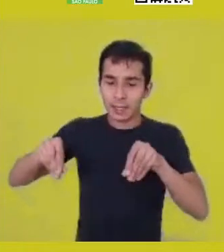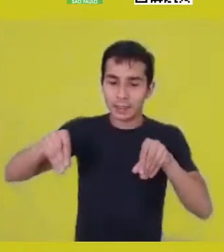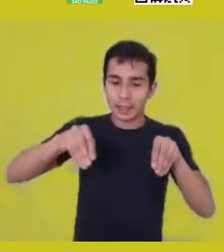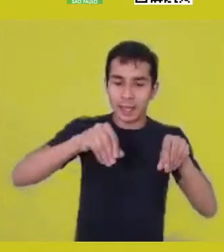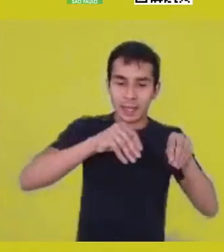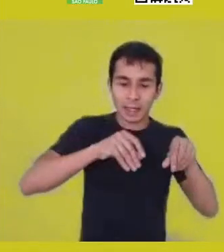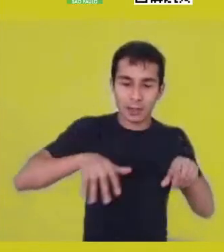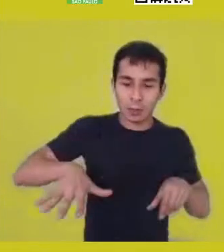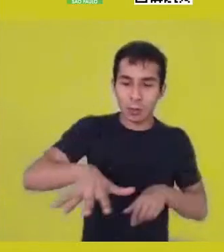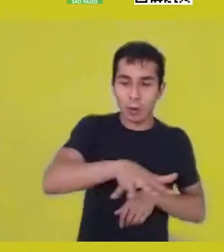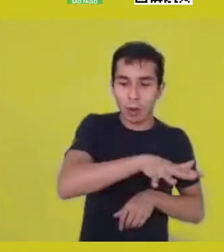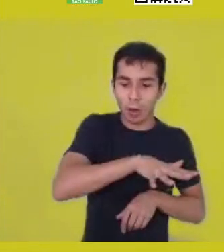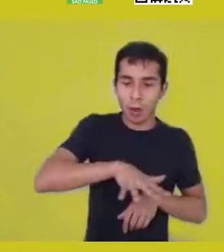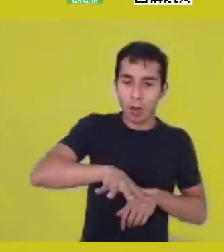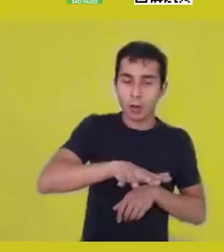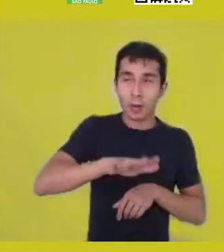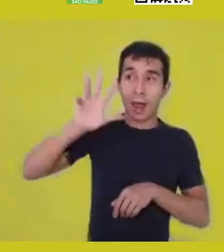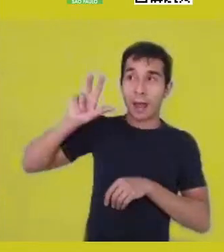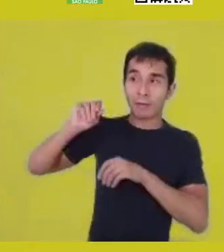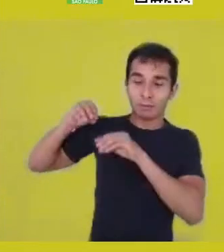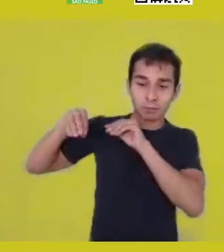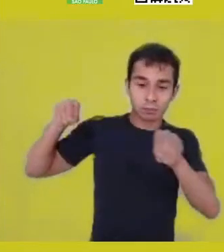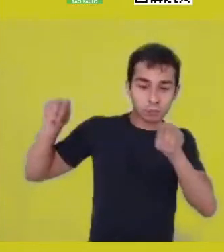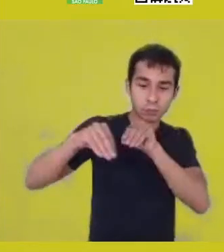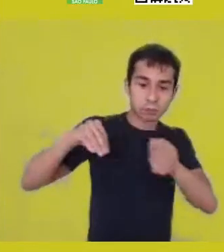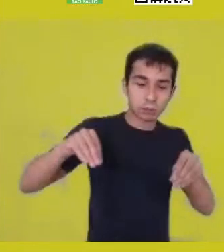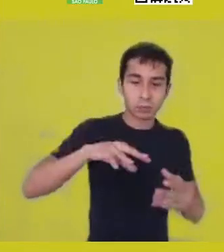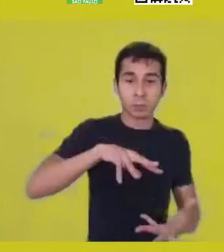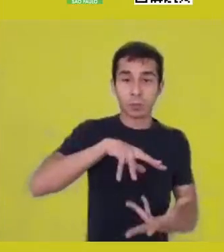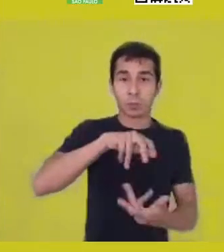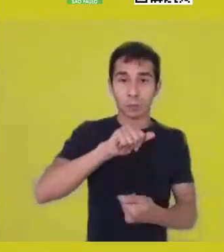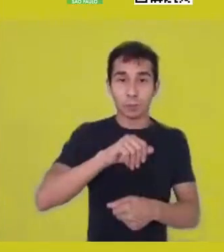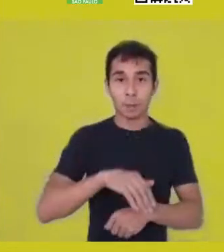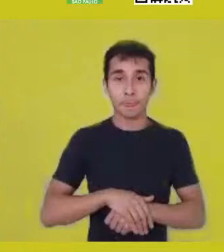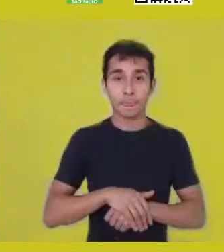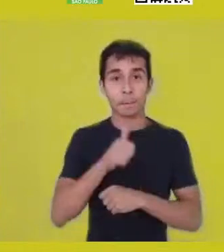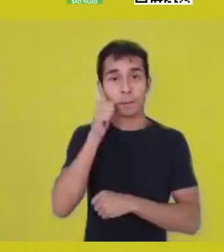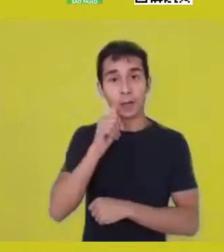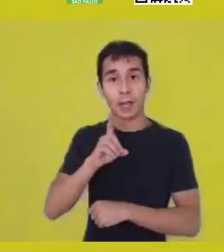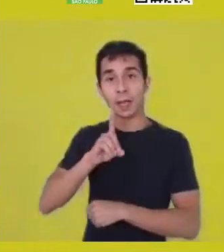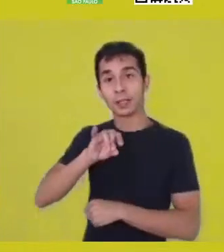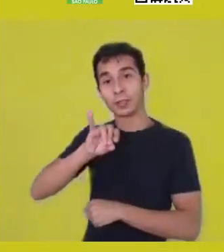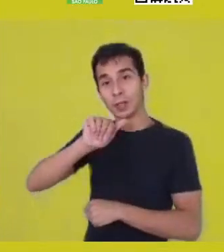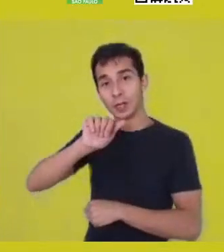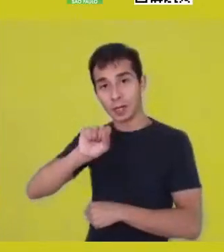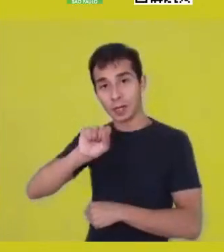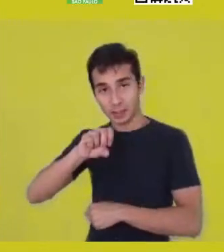Abdias Nascimento, in “O Quilombismo”, calls mythopoetics,